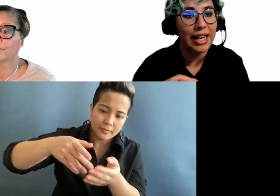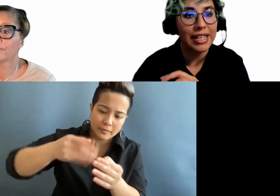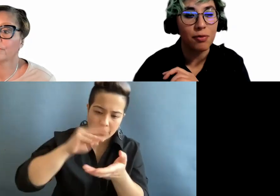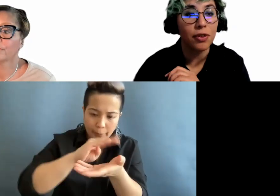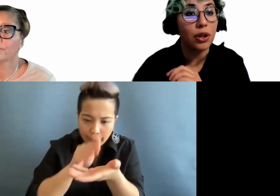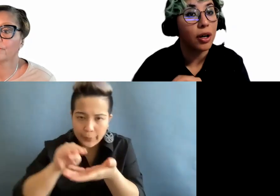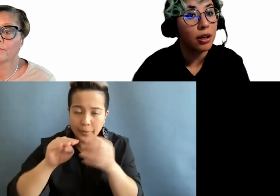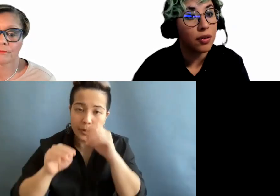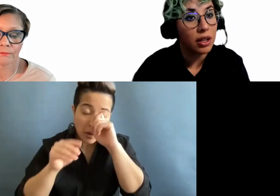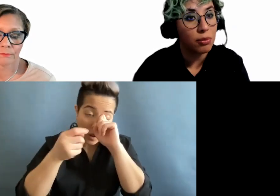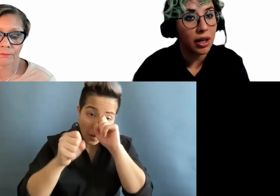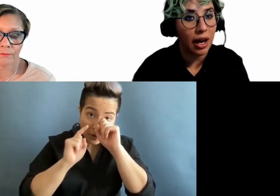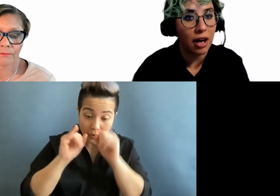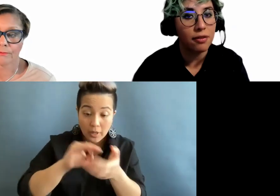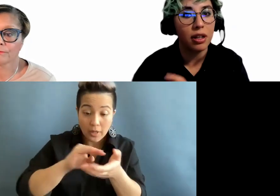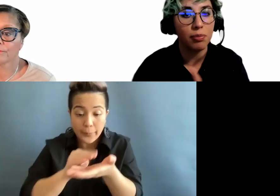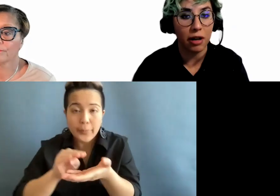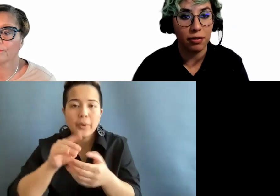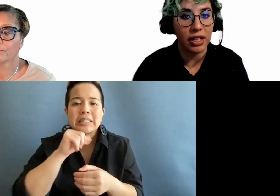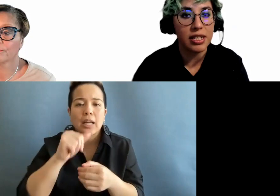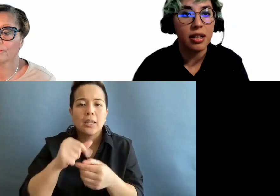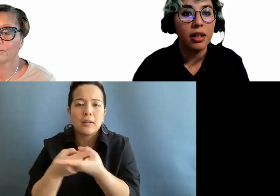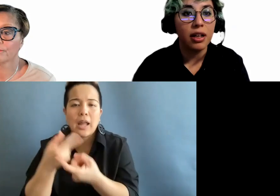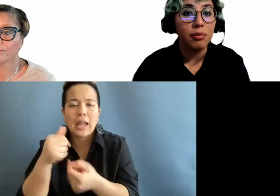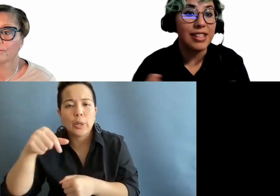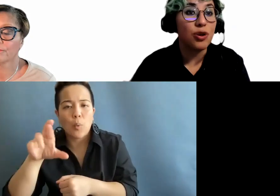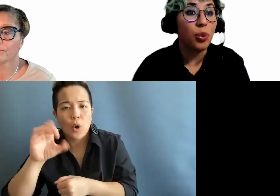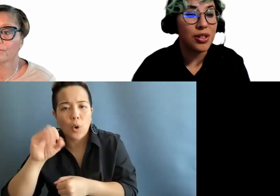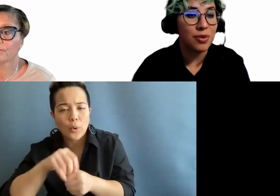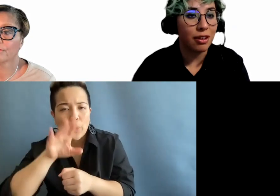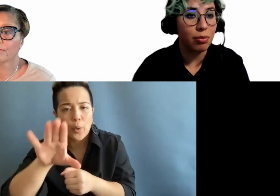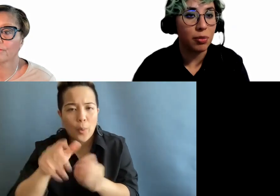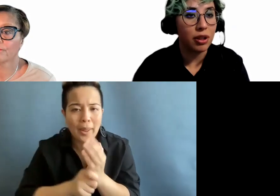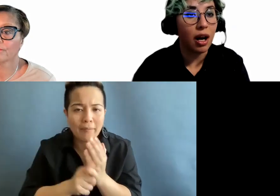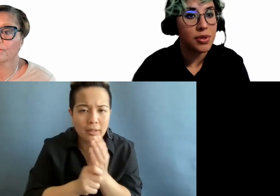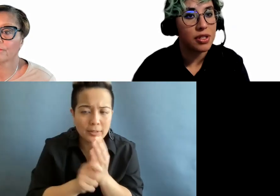any type of QR code that you might have in the pamphlet, because you want to give people options